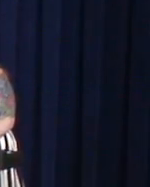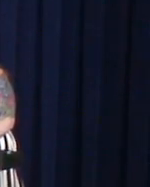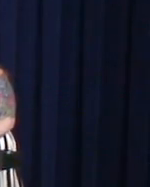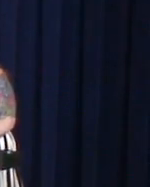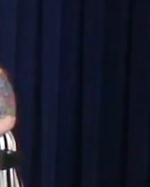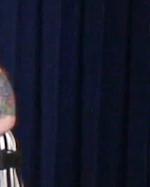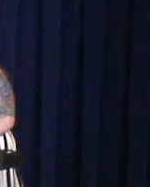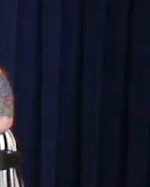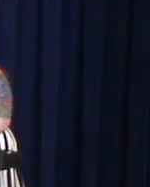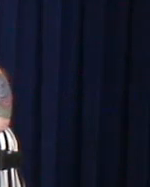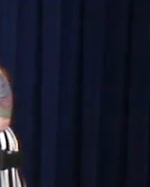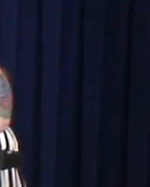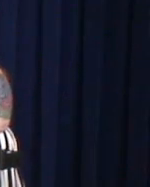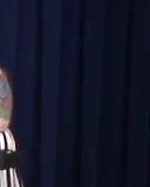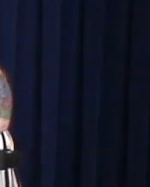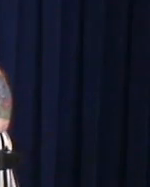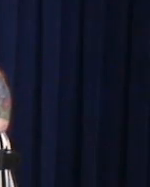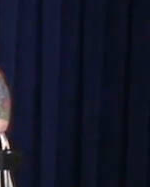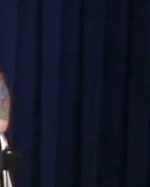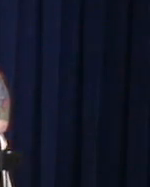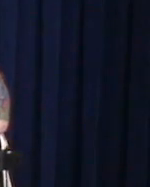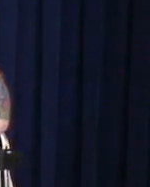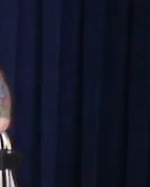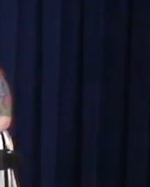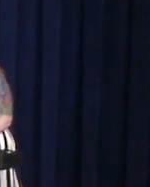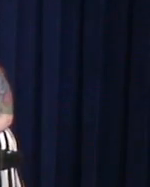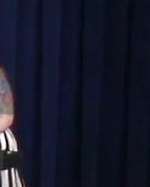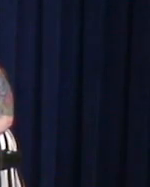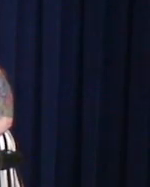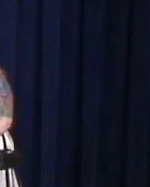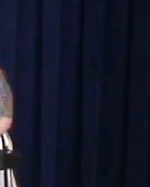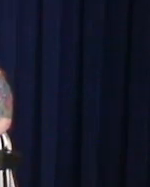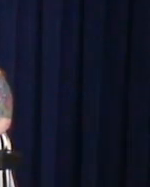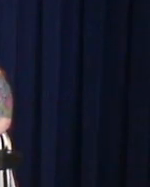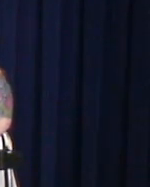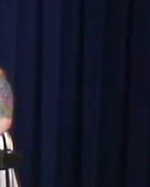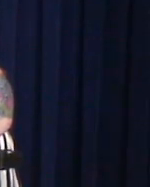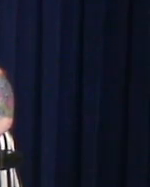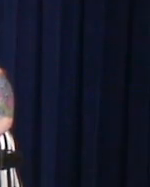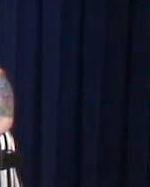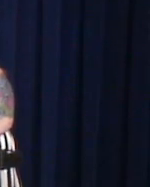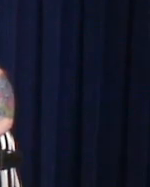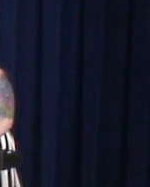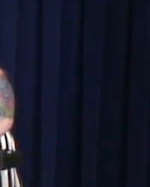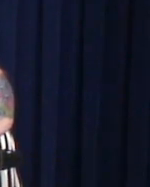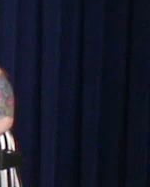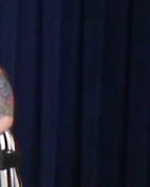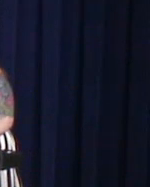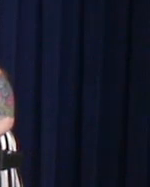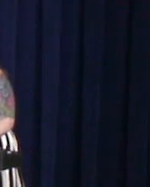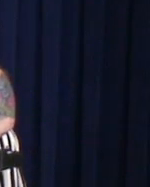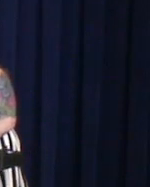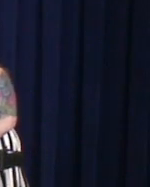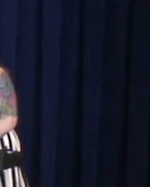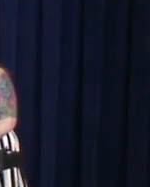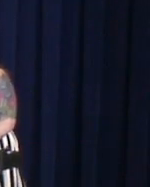She says I smell like safety and home.